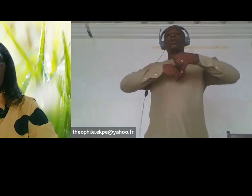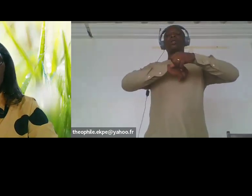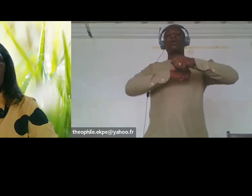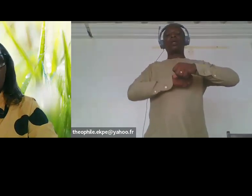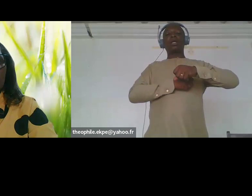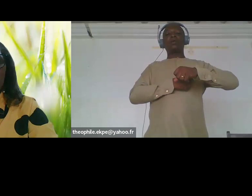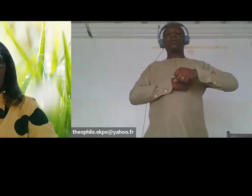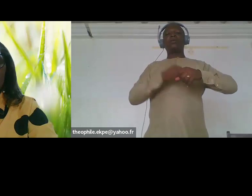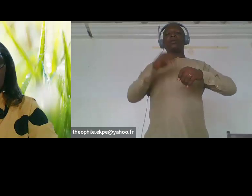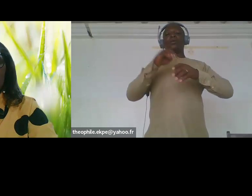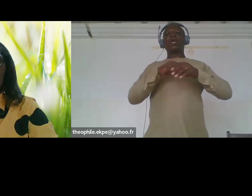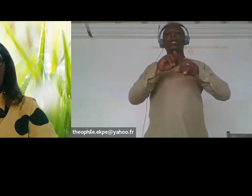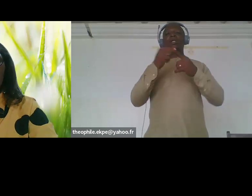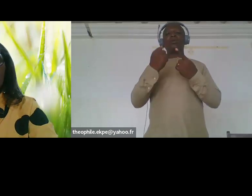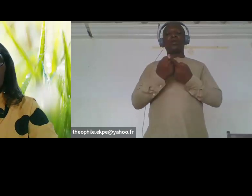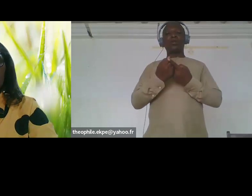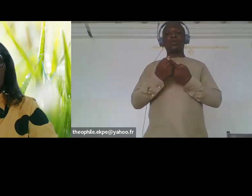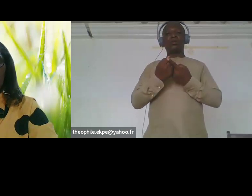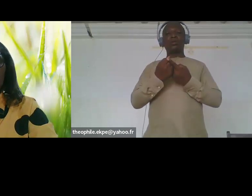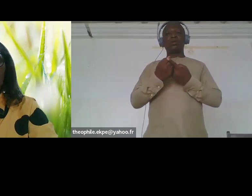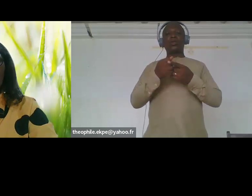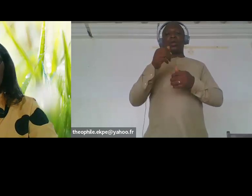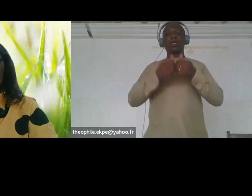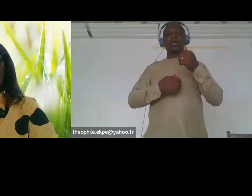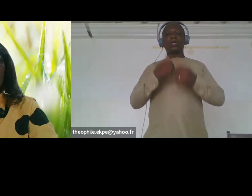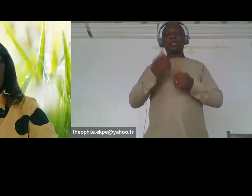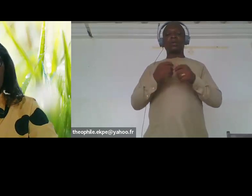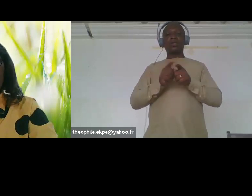because of their disabilities though there is visual though there is hearing